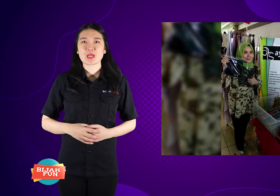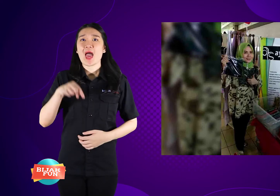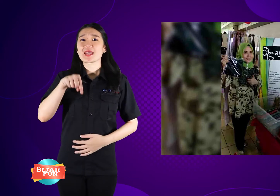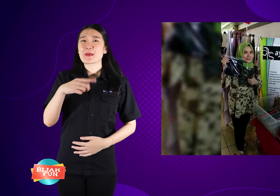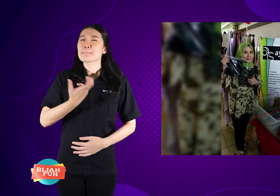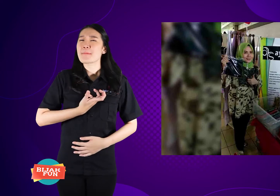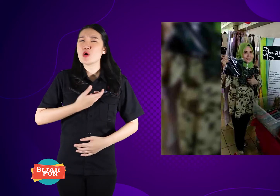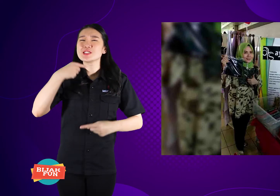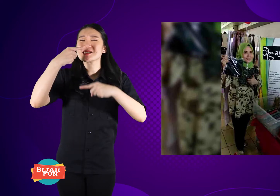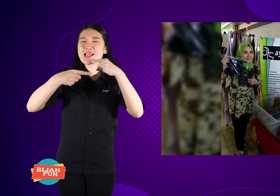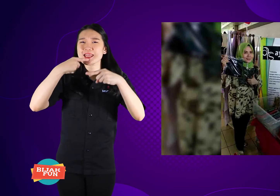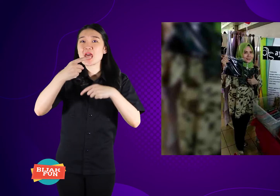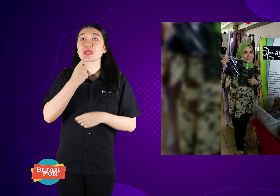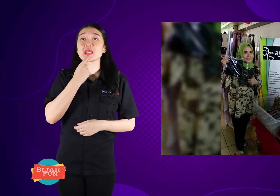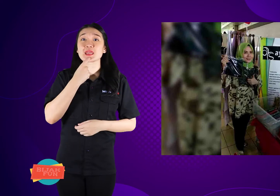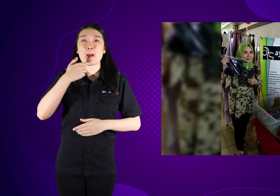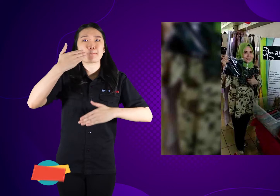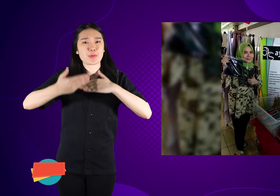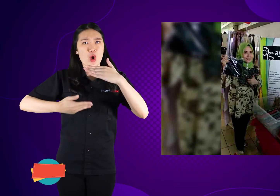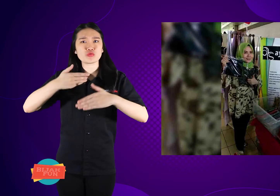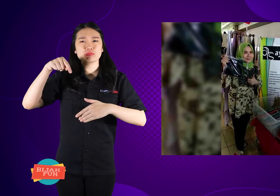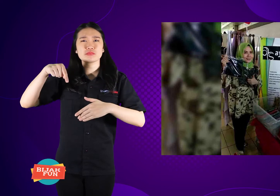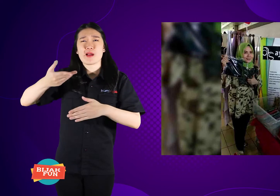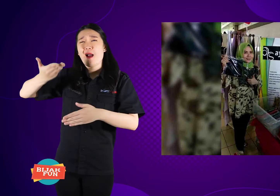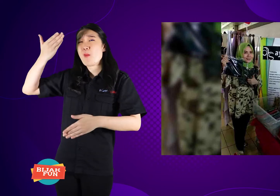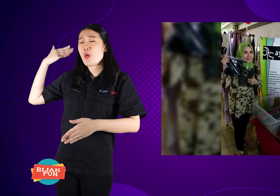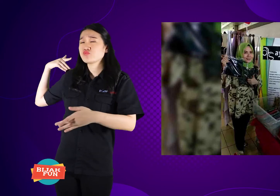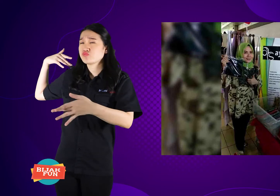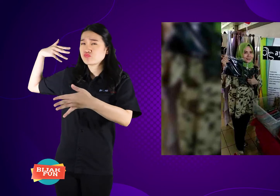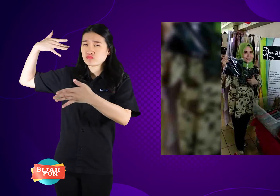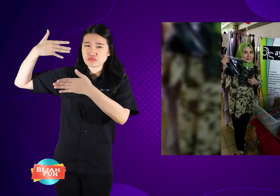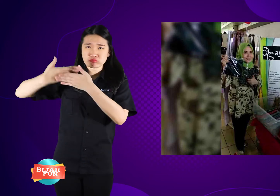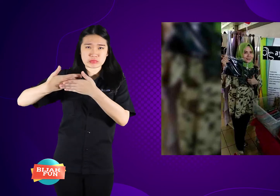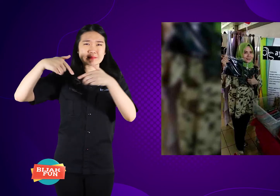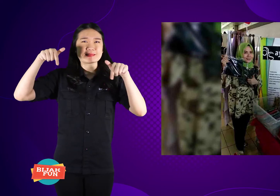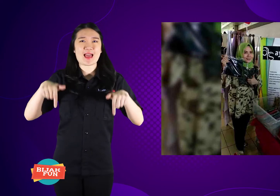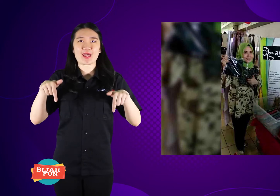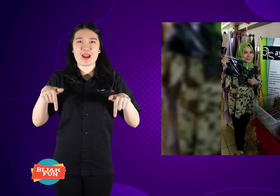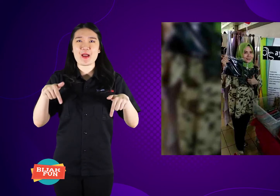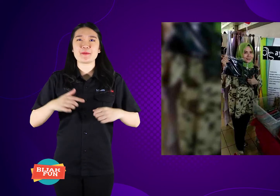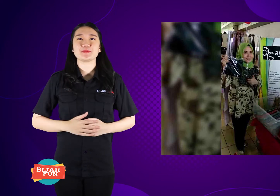He wants to share a story about initial production so far.